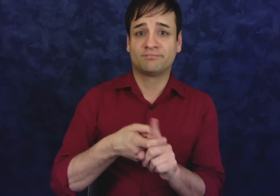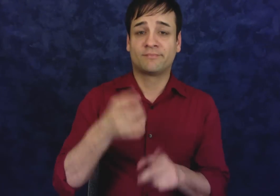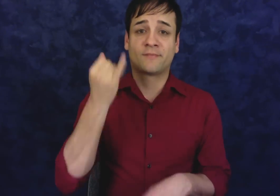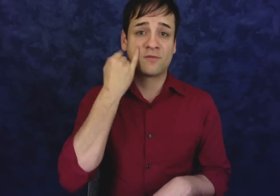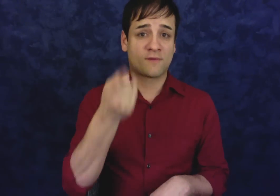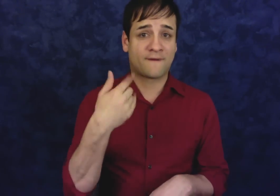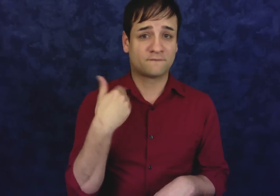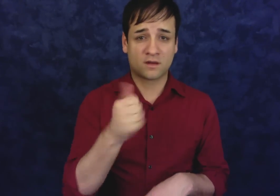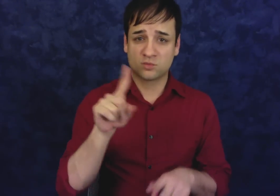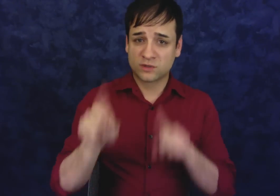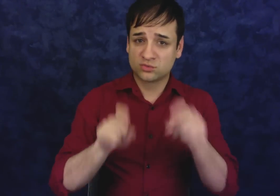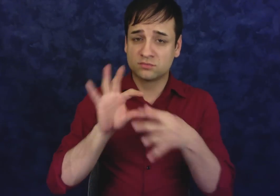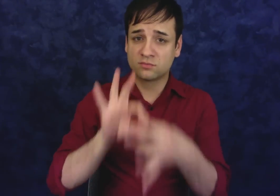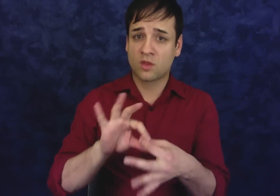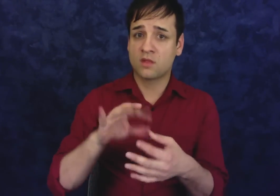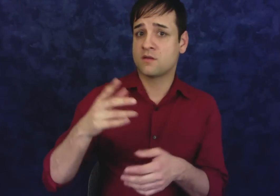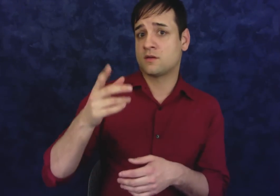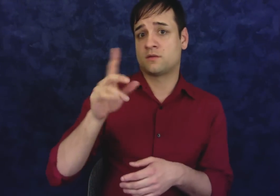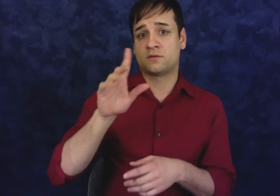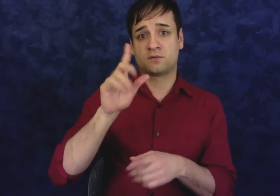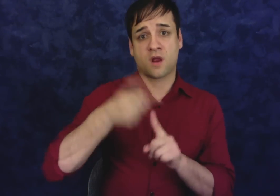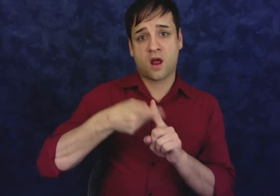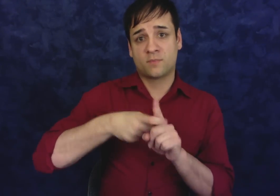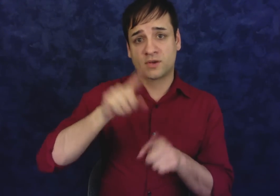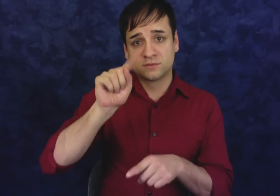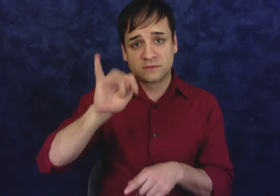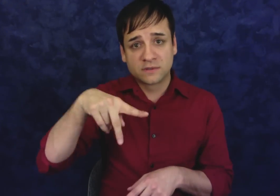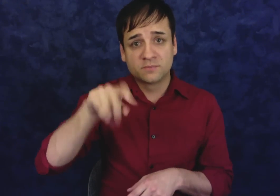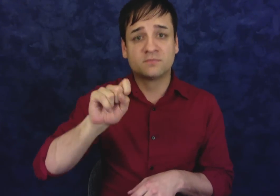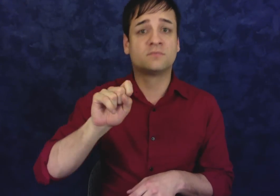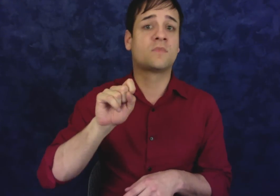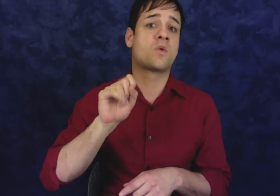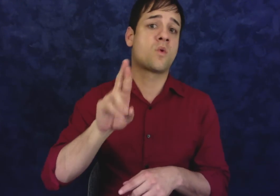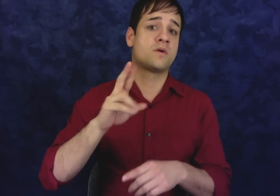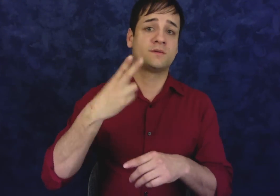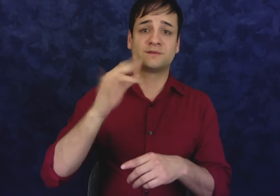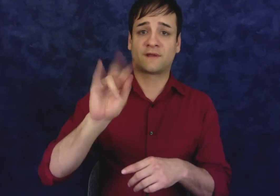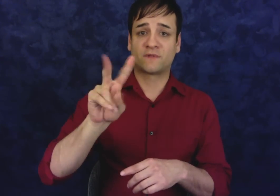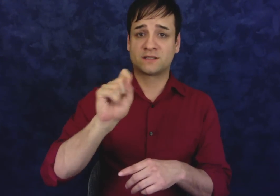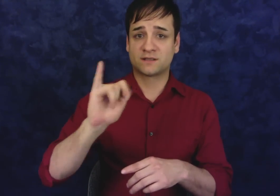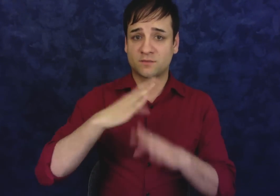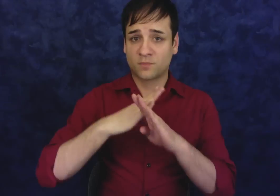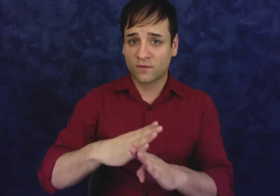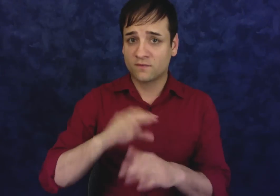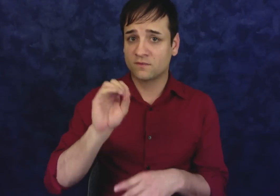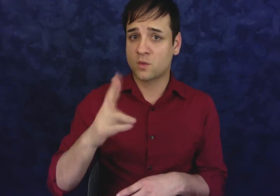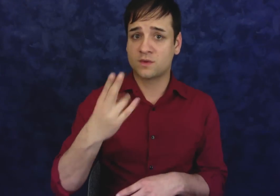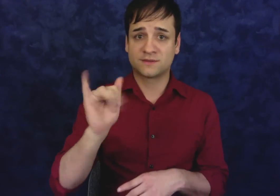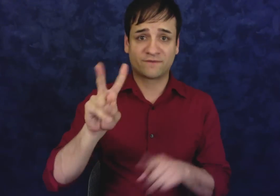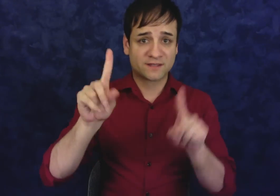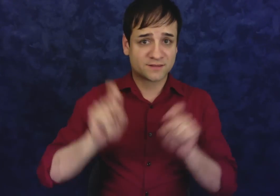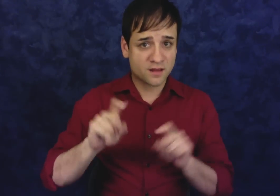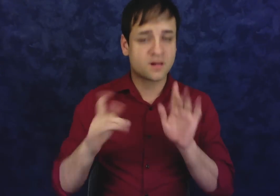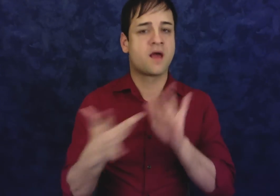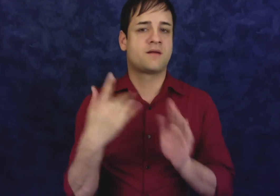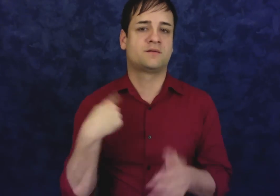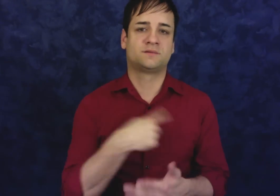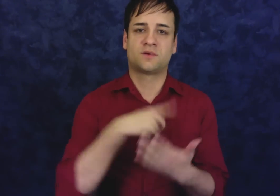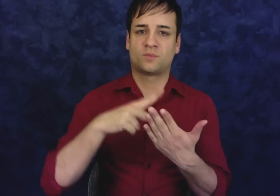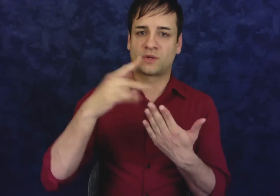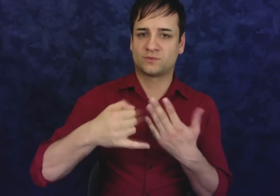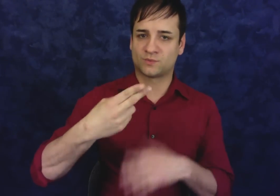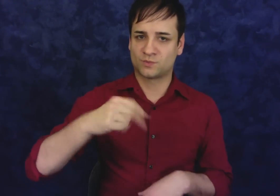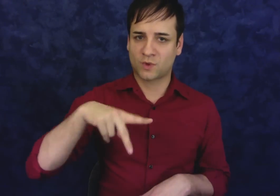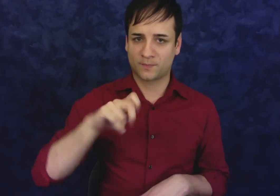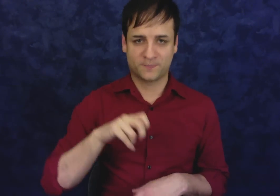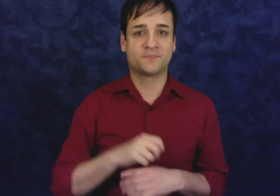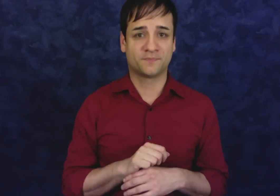If you have any questions about these condom tips, HIV/AIDS prevention, or HIV testing, please contact Project HOPE.